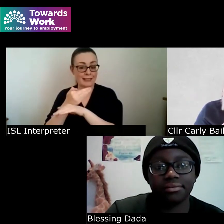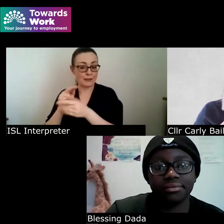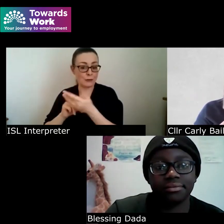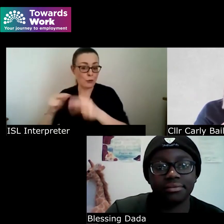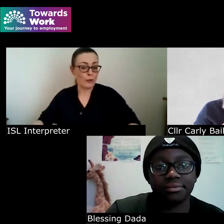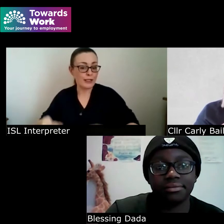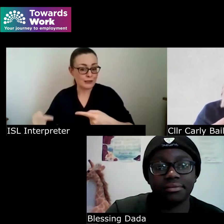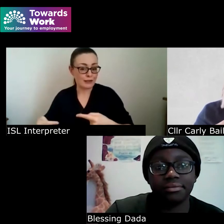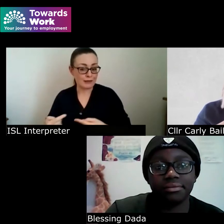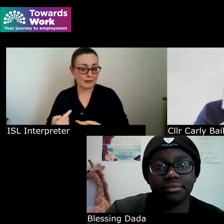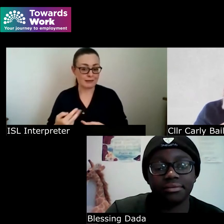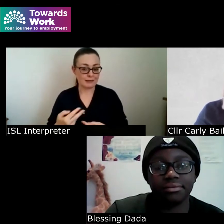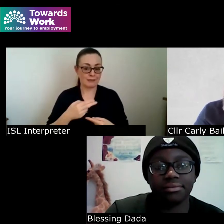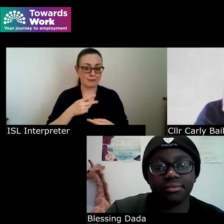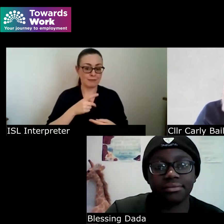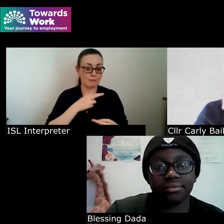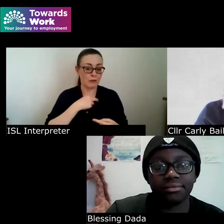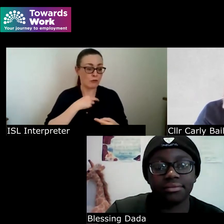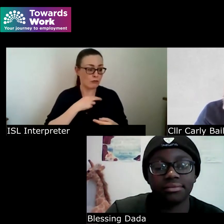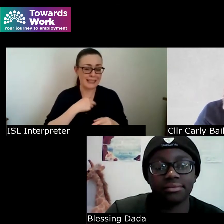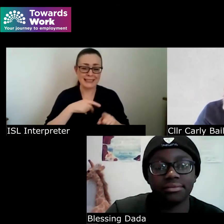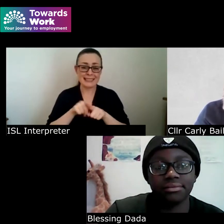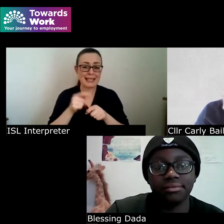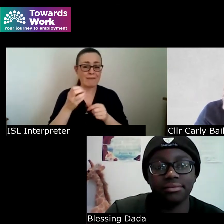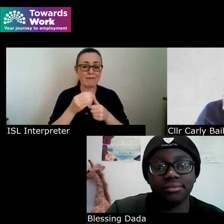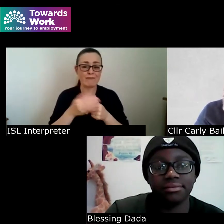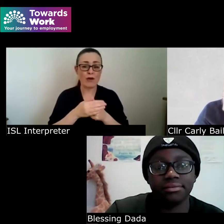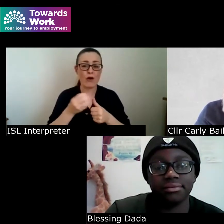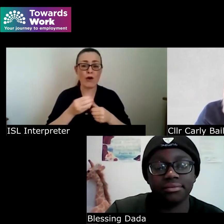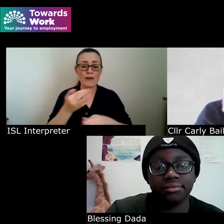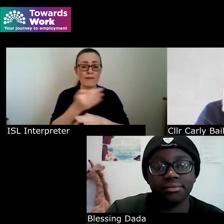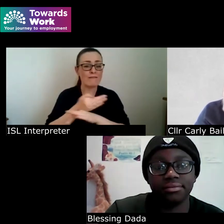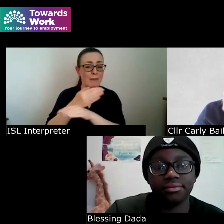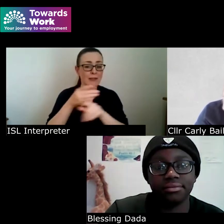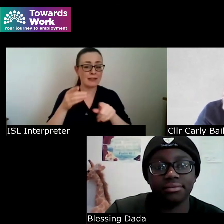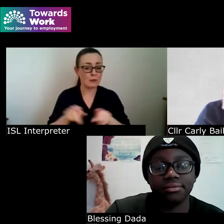that's replicated across families across Ireland you know disability is very normal it's just